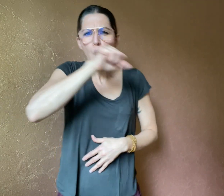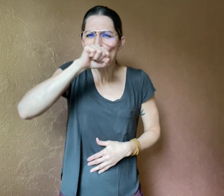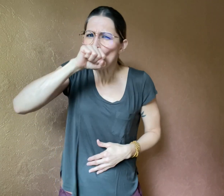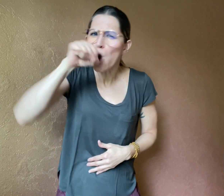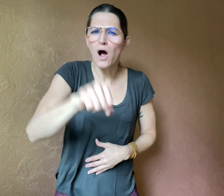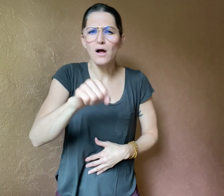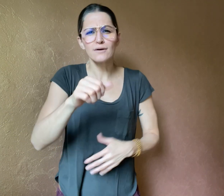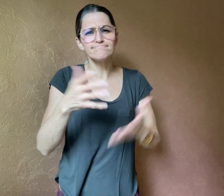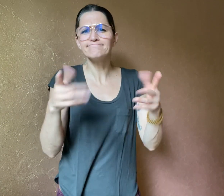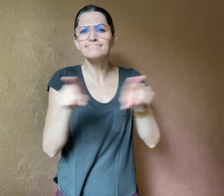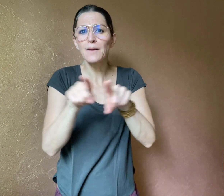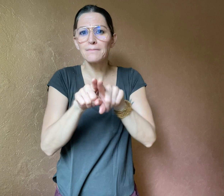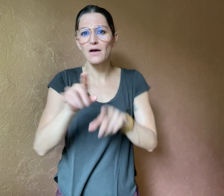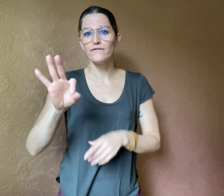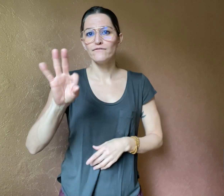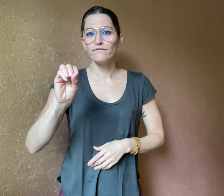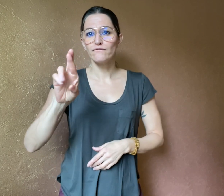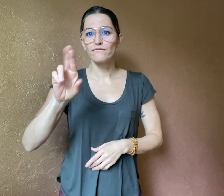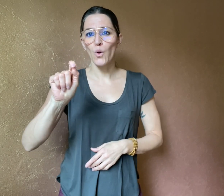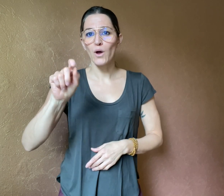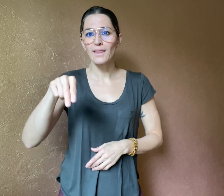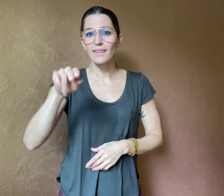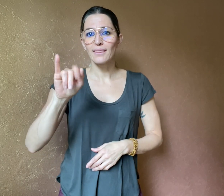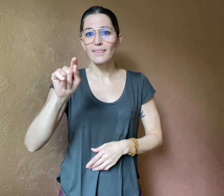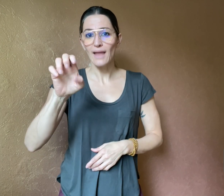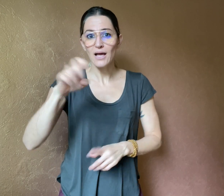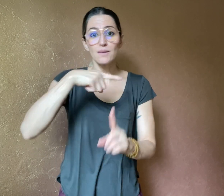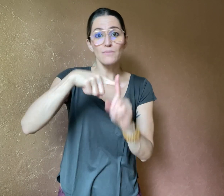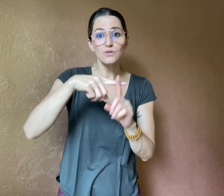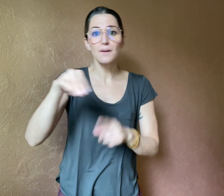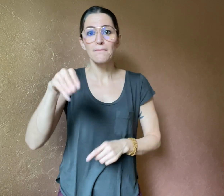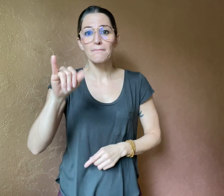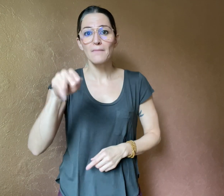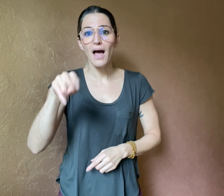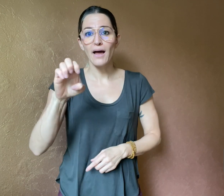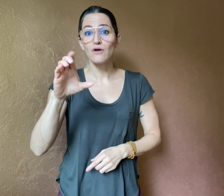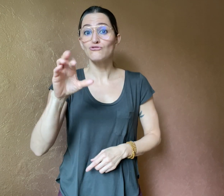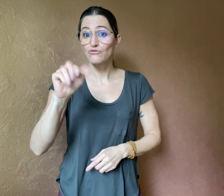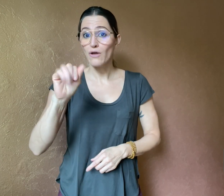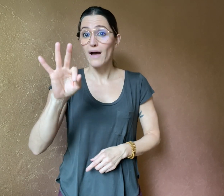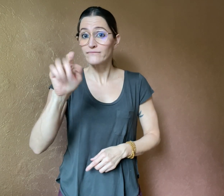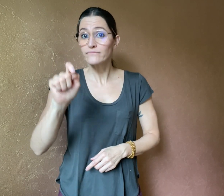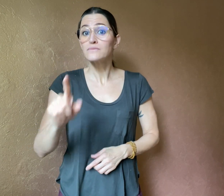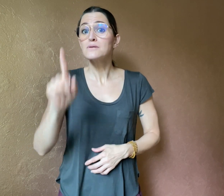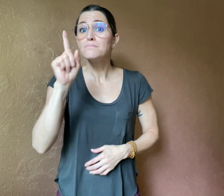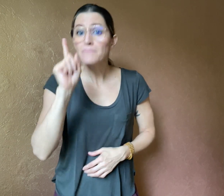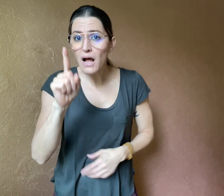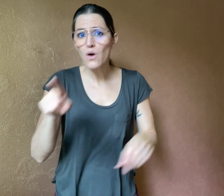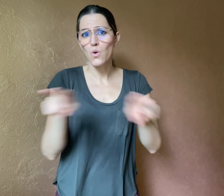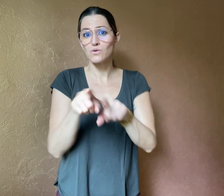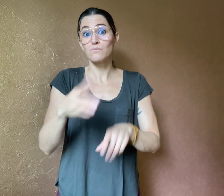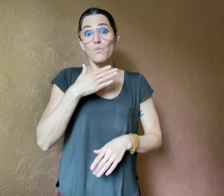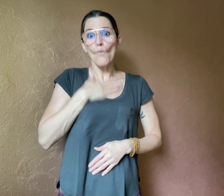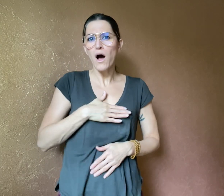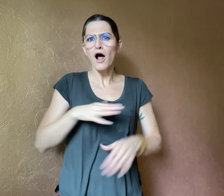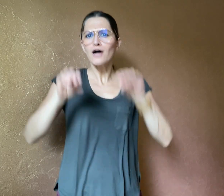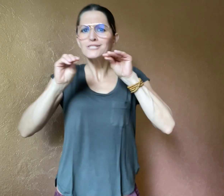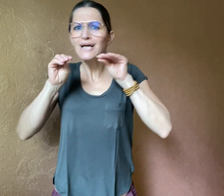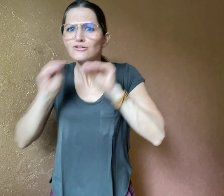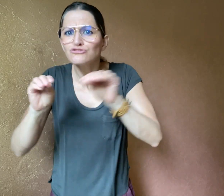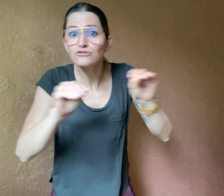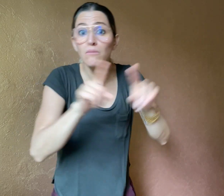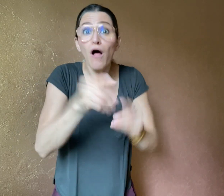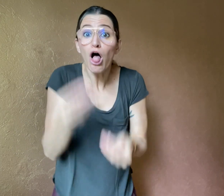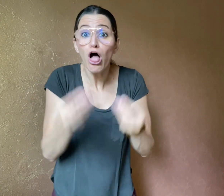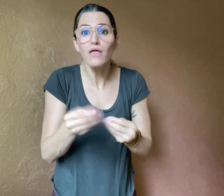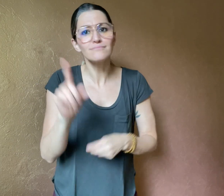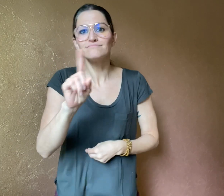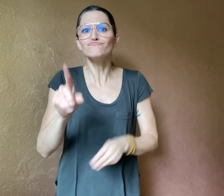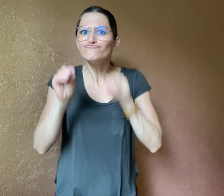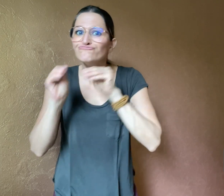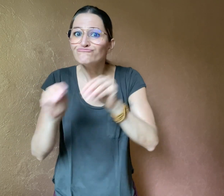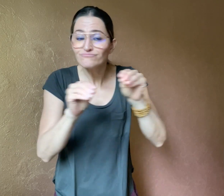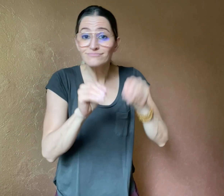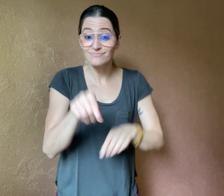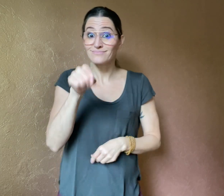In this game, children can learn magic spells and play with cute dragons